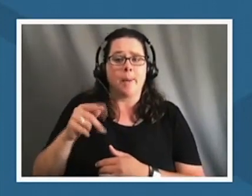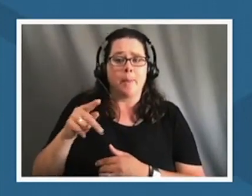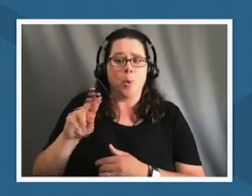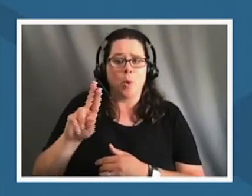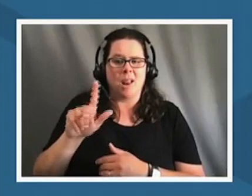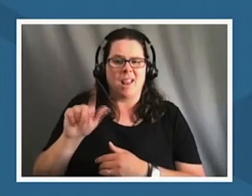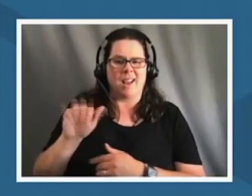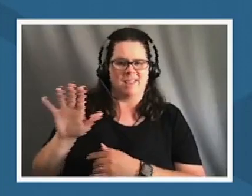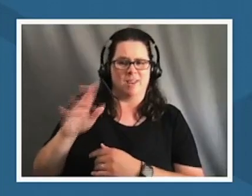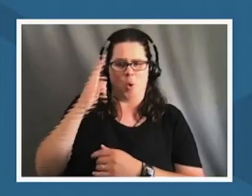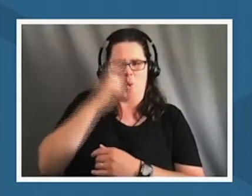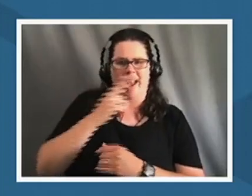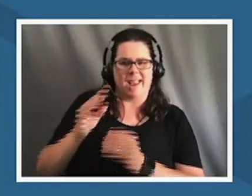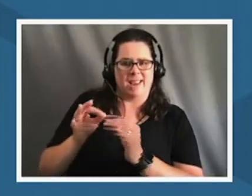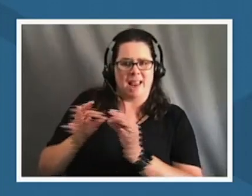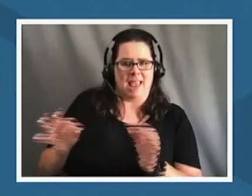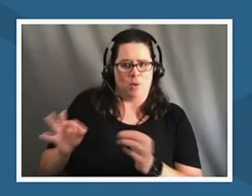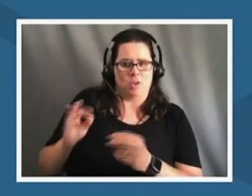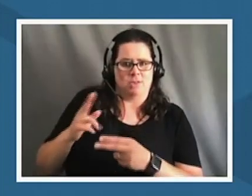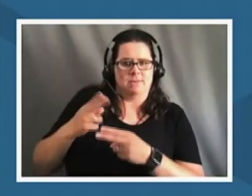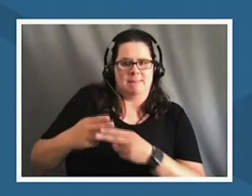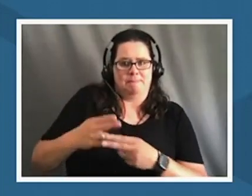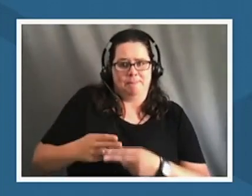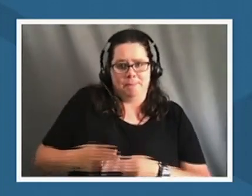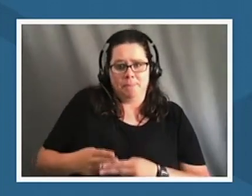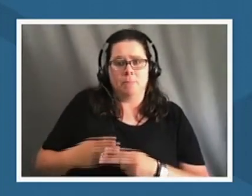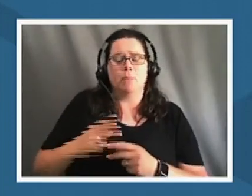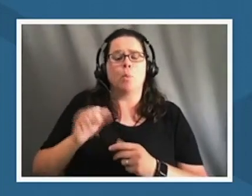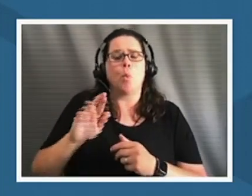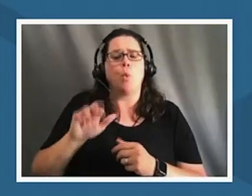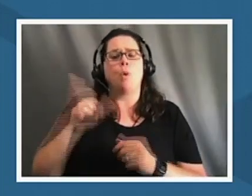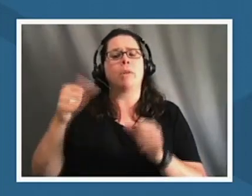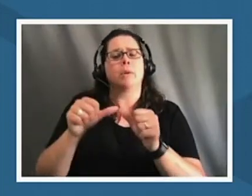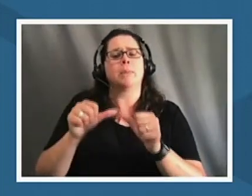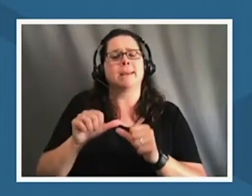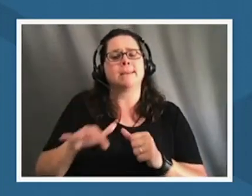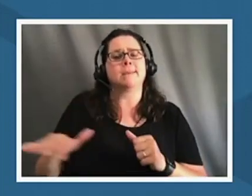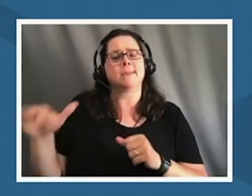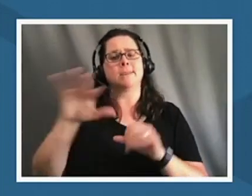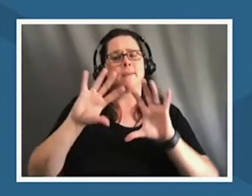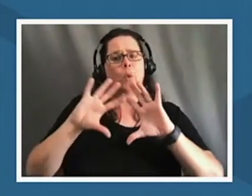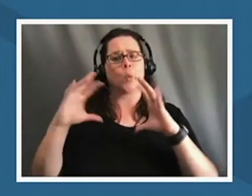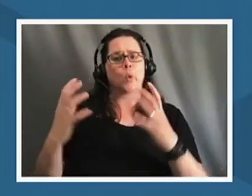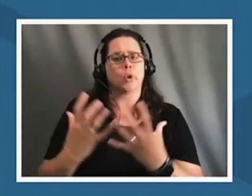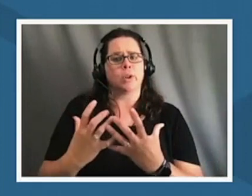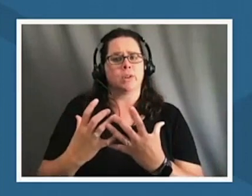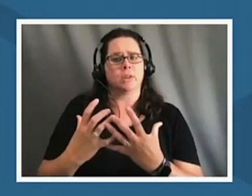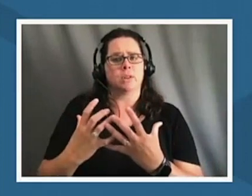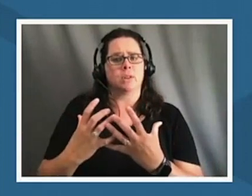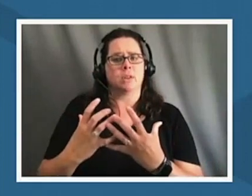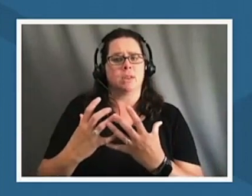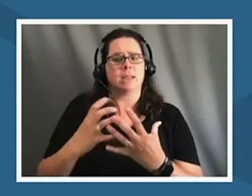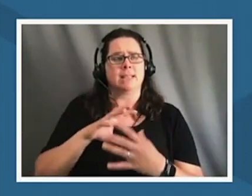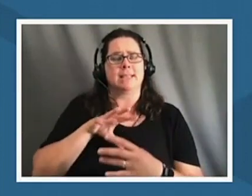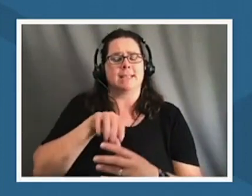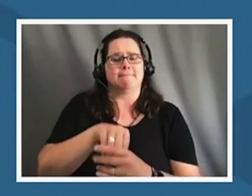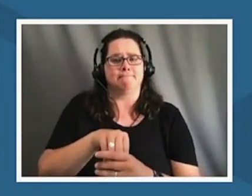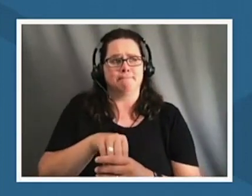all these different places of the world it's an engagement in true observation